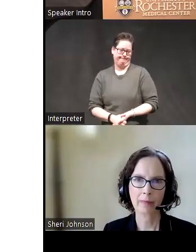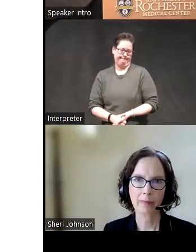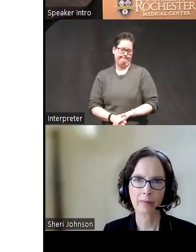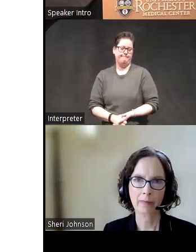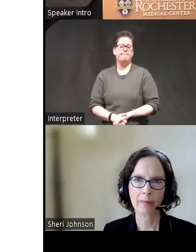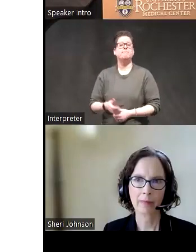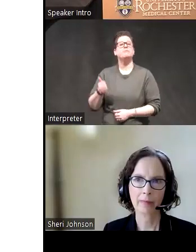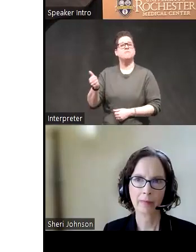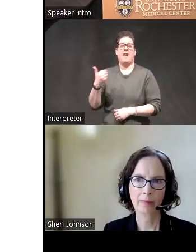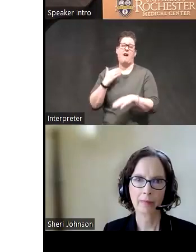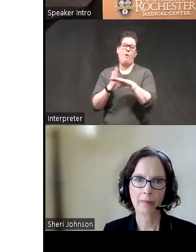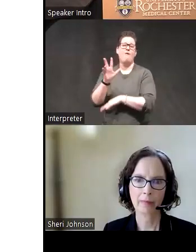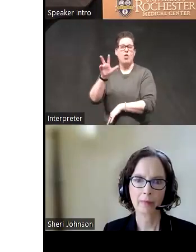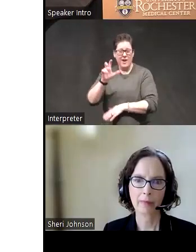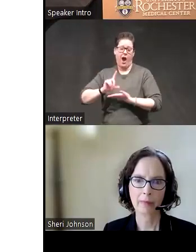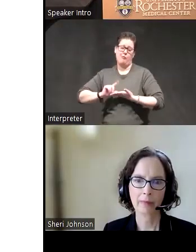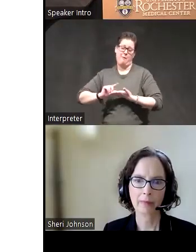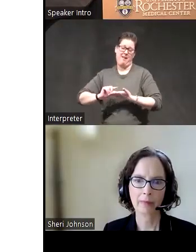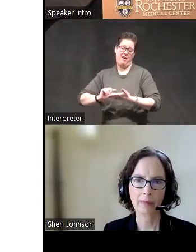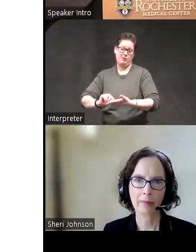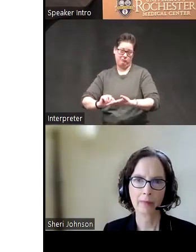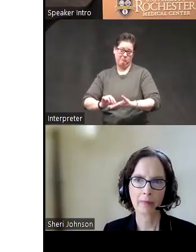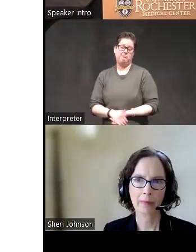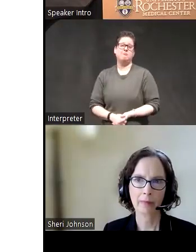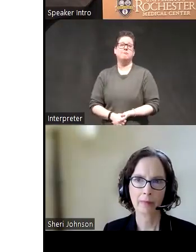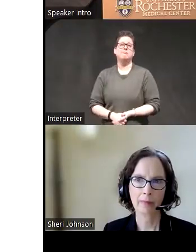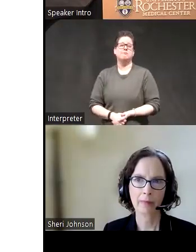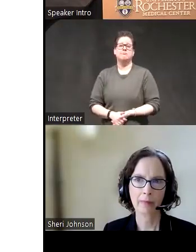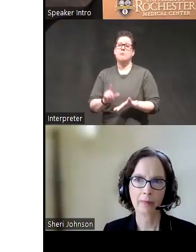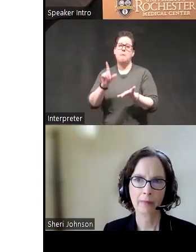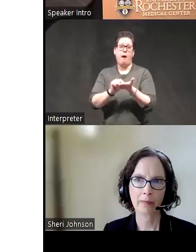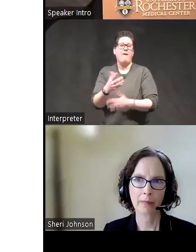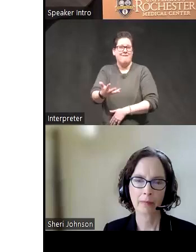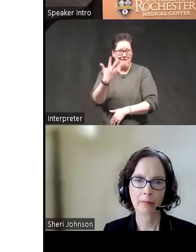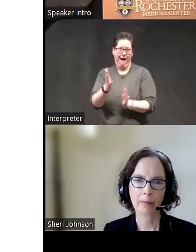Dr Johnson has over 300 Publications and has published five books